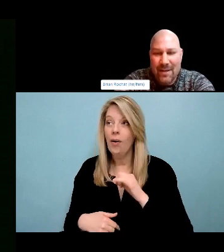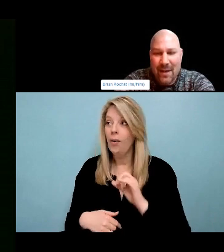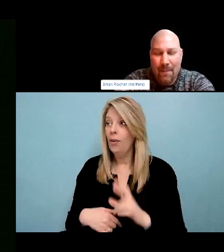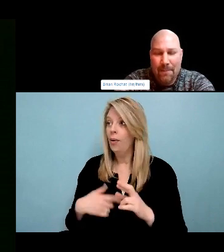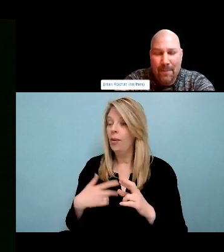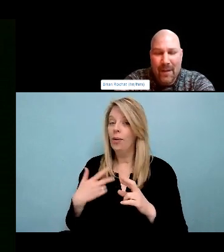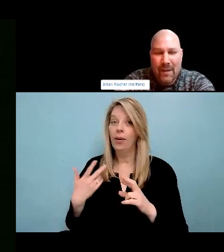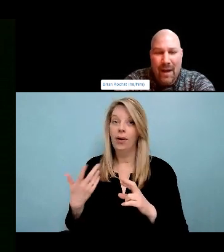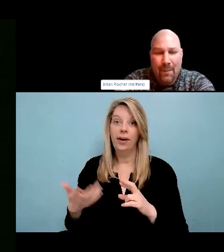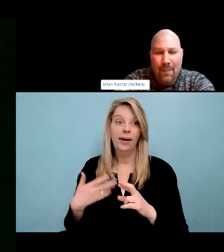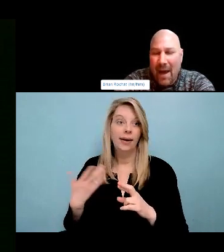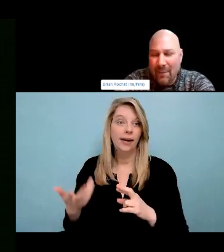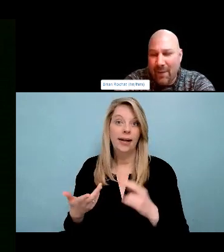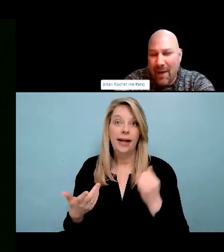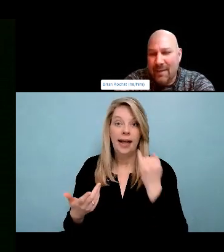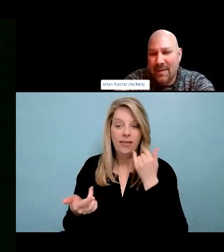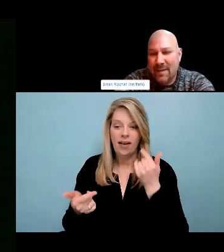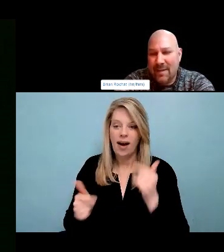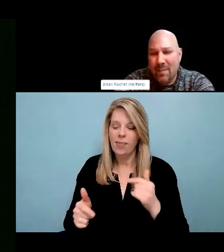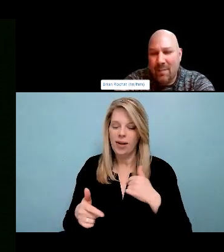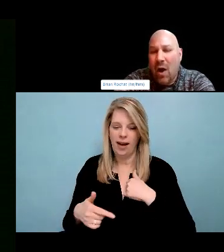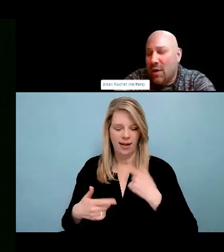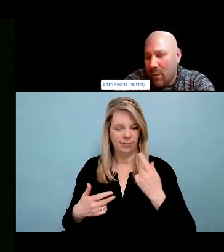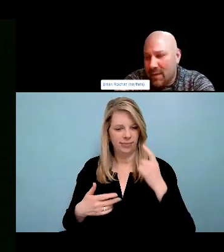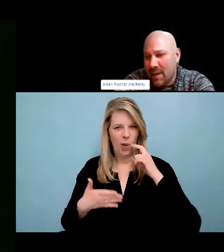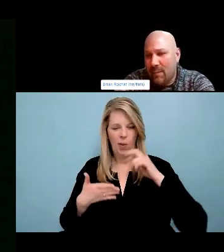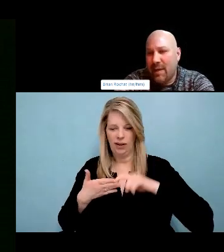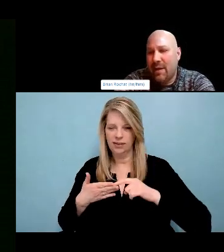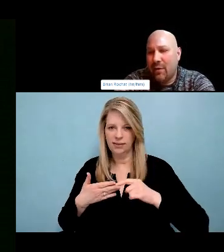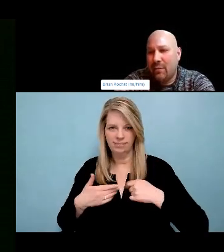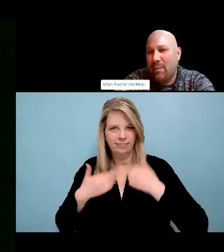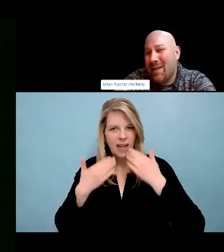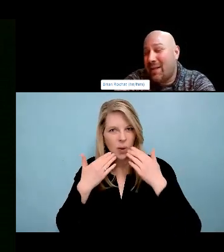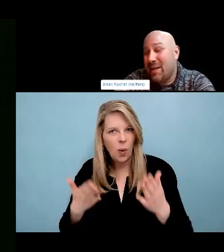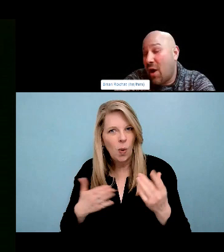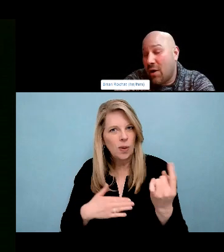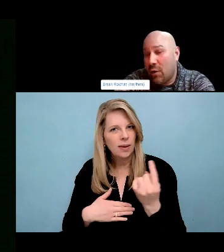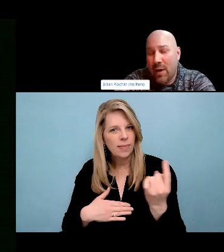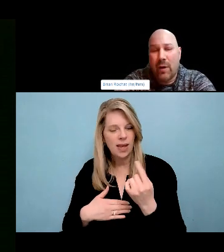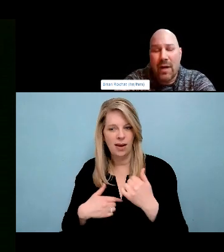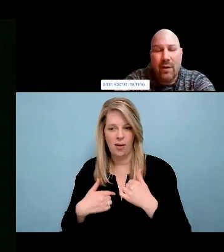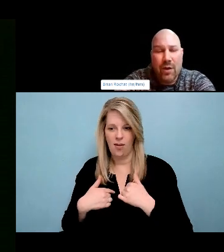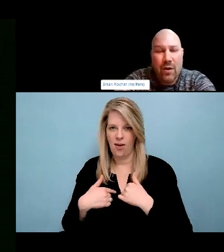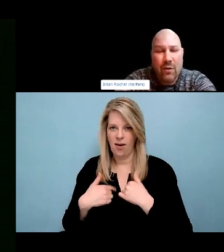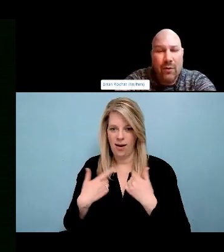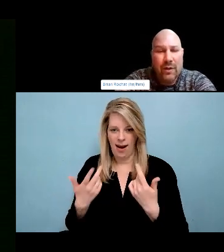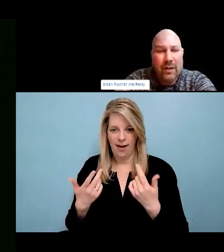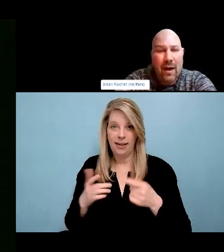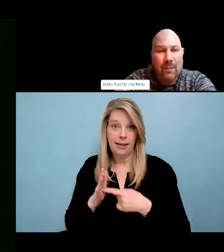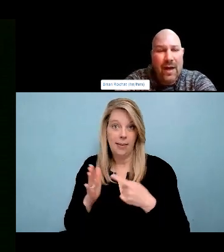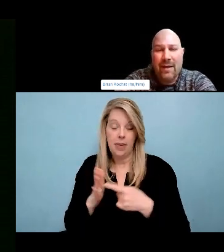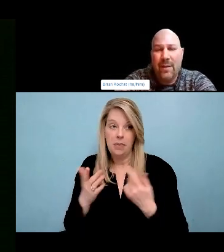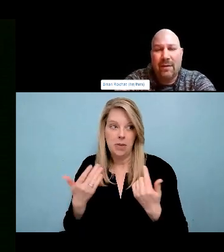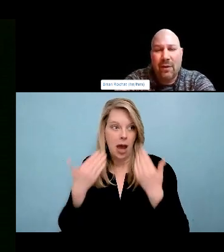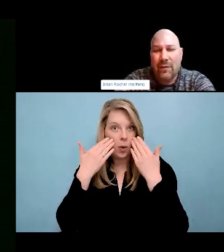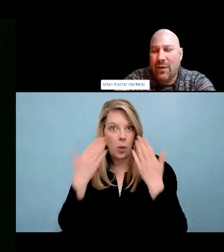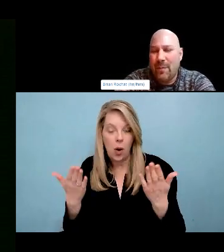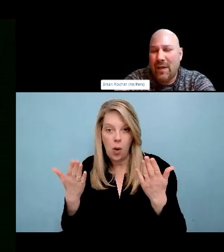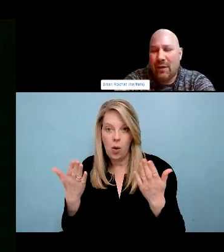but the conditions in which people use substances themselves harmful but the conditions in which people use substances are more harmful and so these communities promised to share the